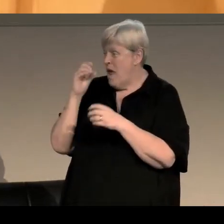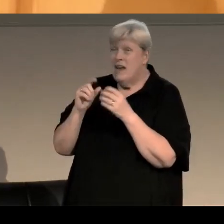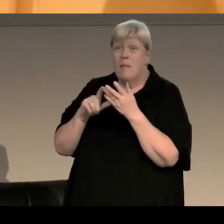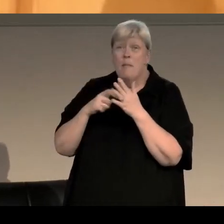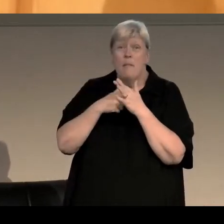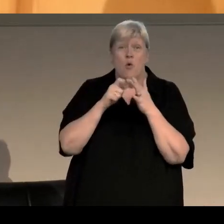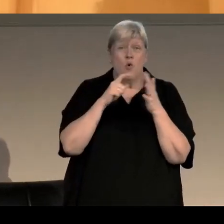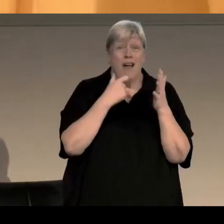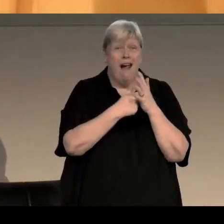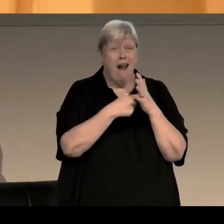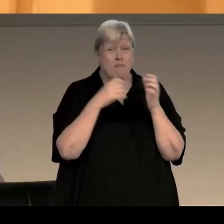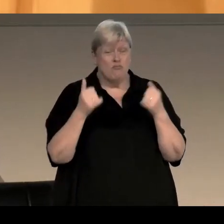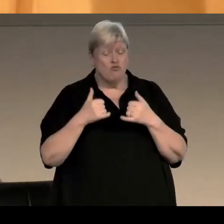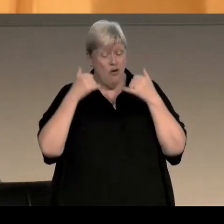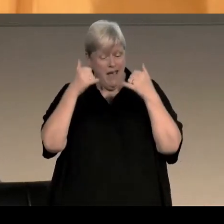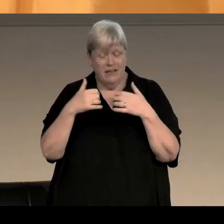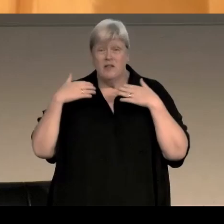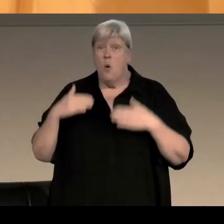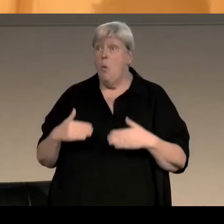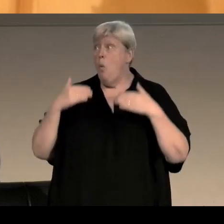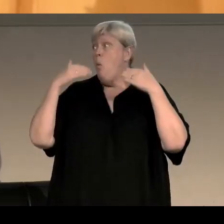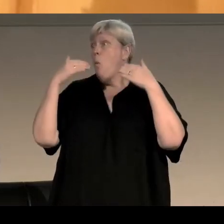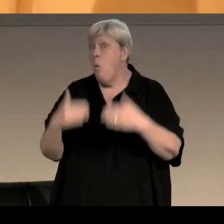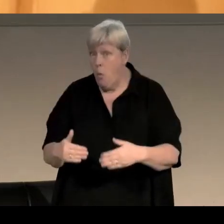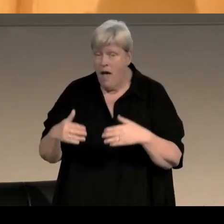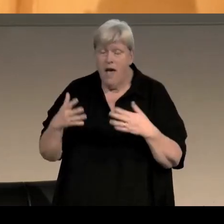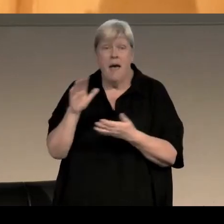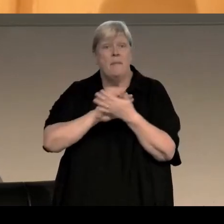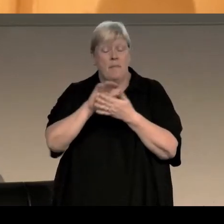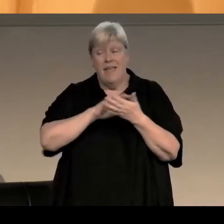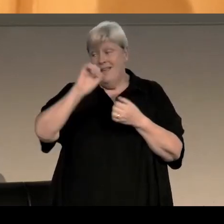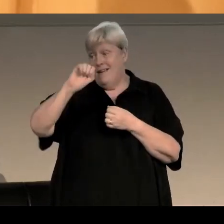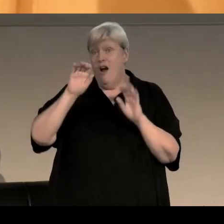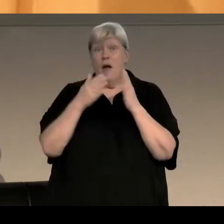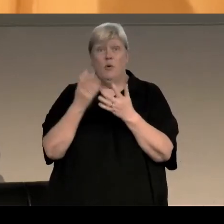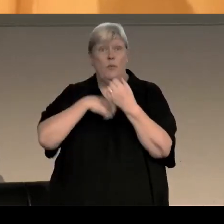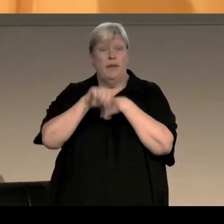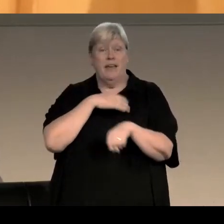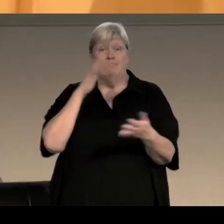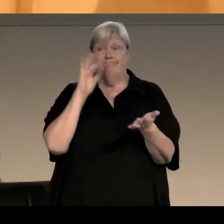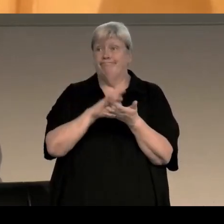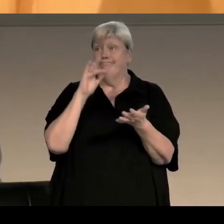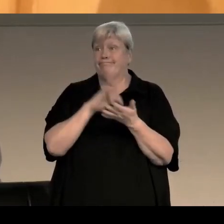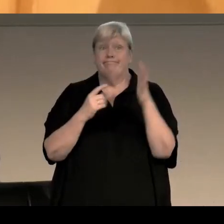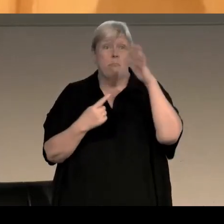step forward, I mean, because it pushed - put her book front and center in all the book shops, it was